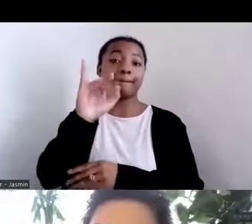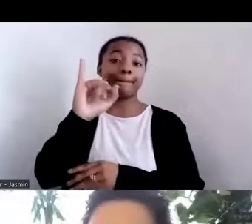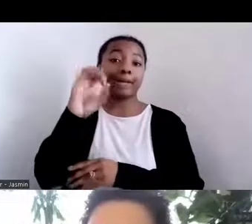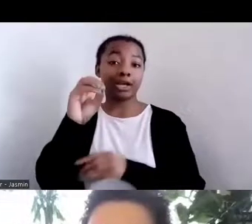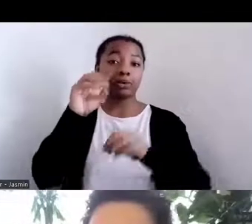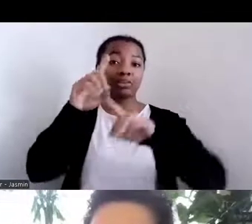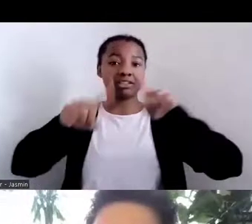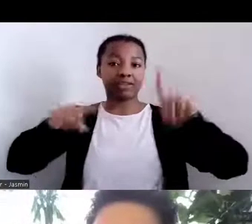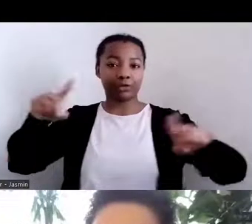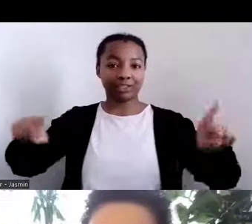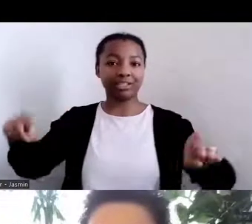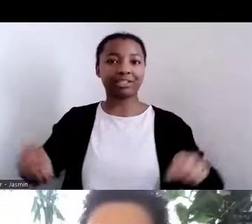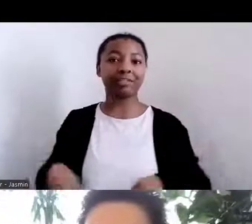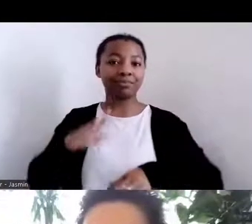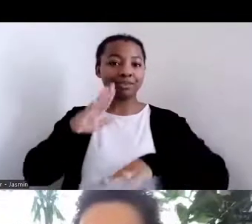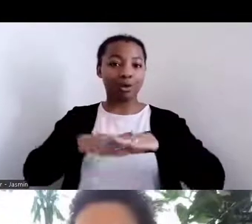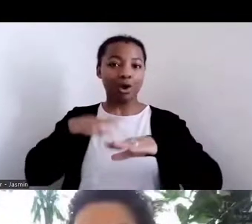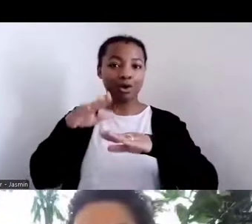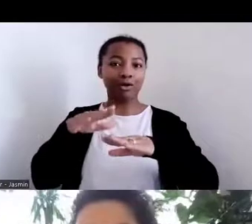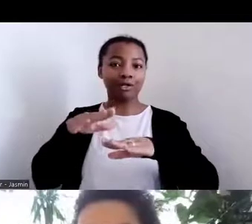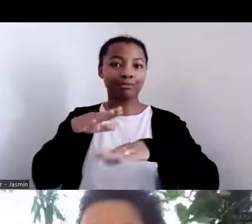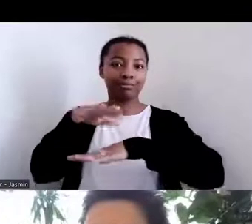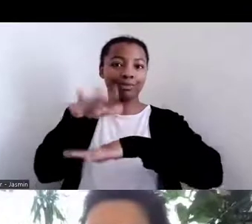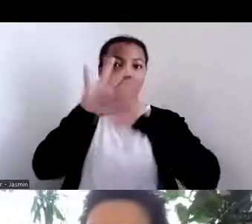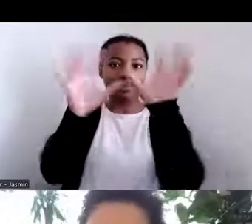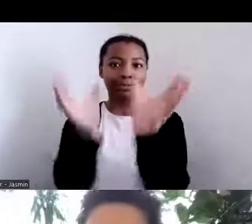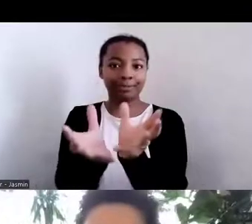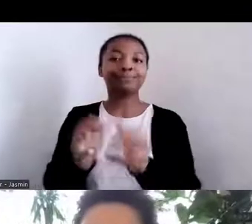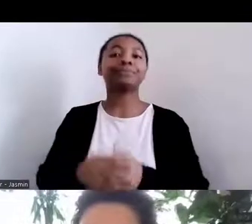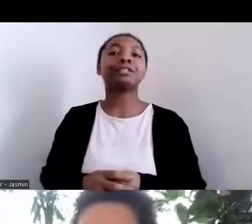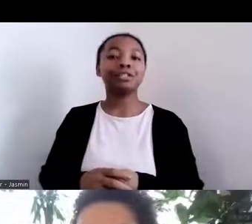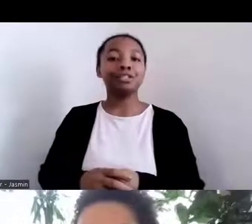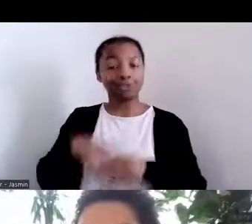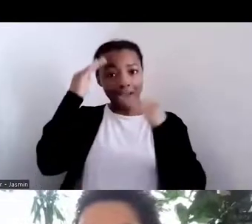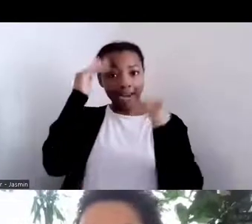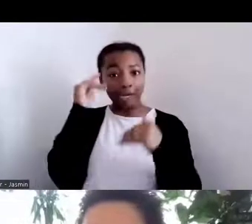So it's a really important day. I hope, you know, those of you that are on social media will be